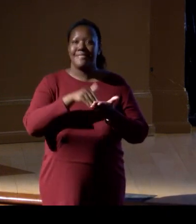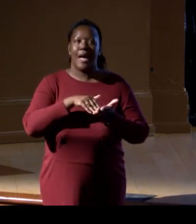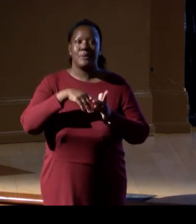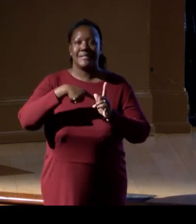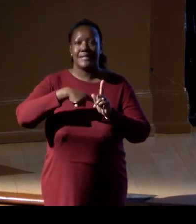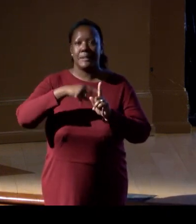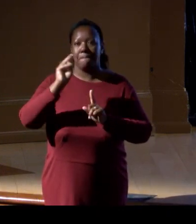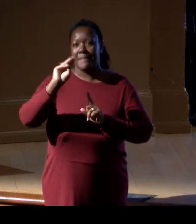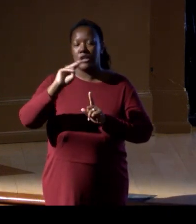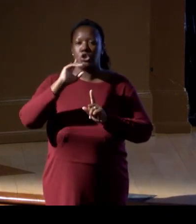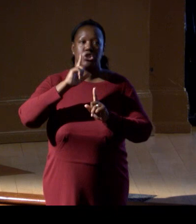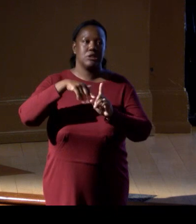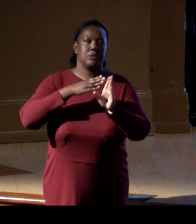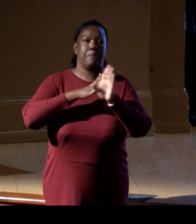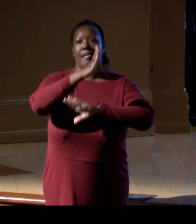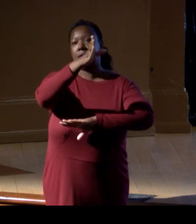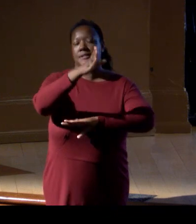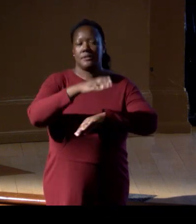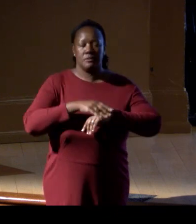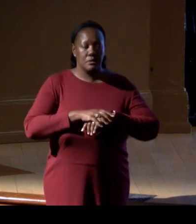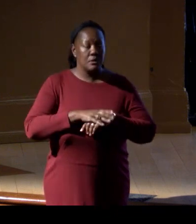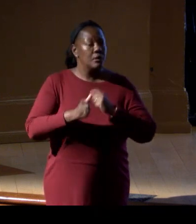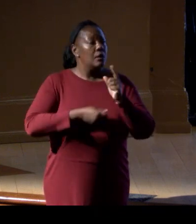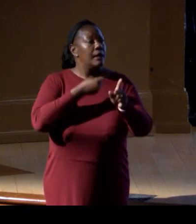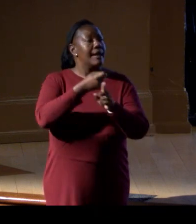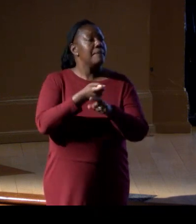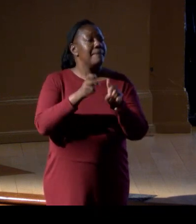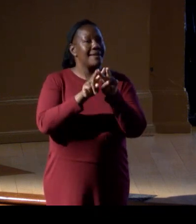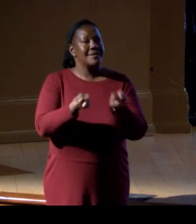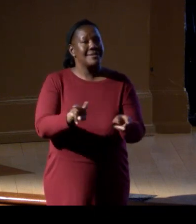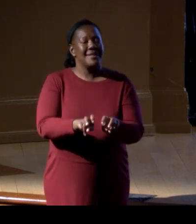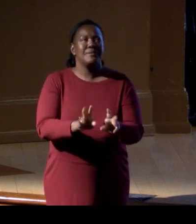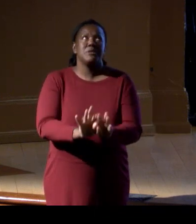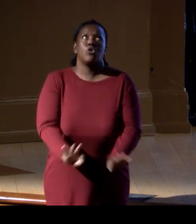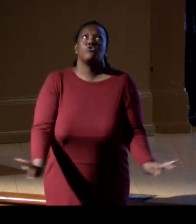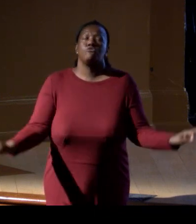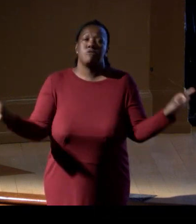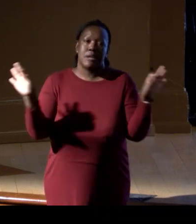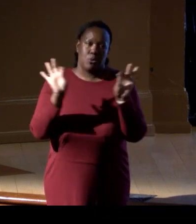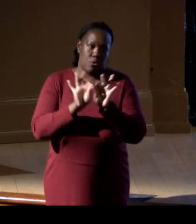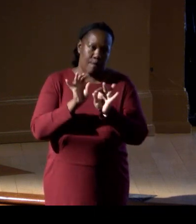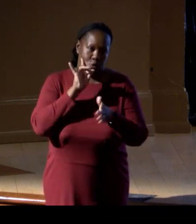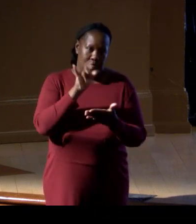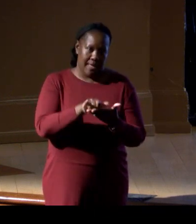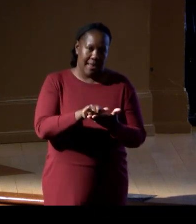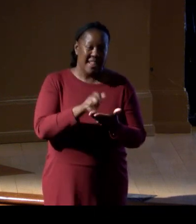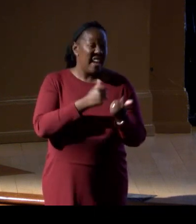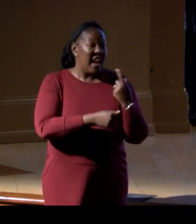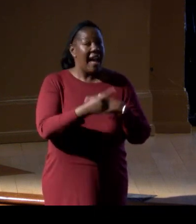Impact assessments are such a critical ability to do that, and I think everybody knows who's been out to sea